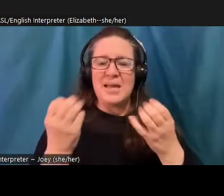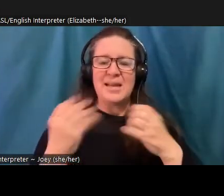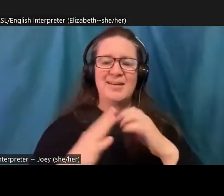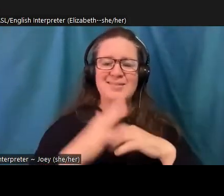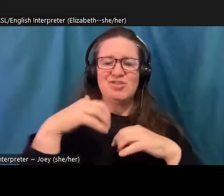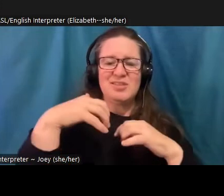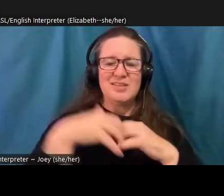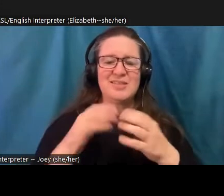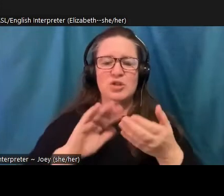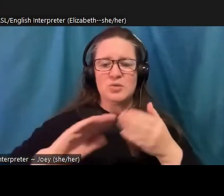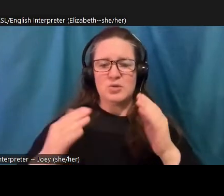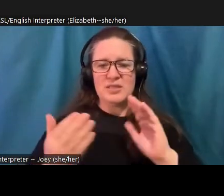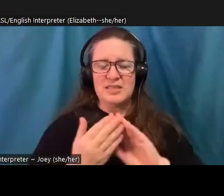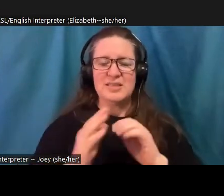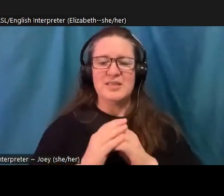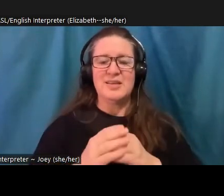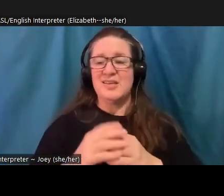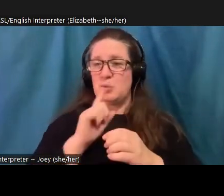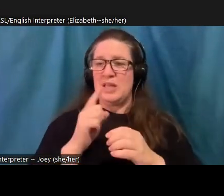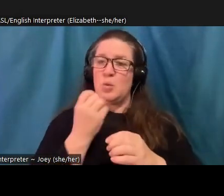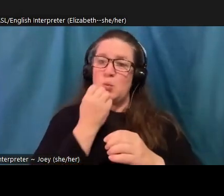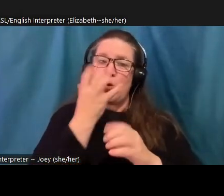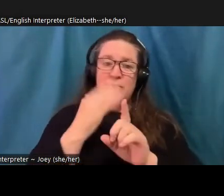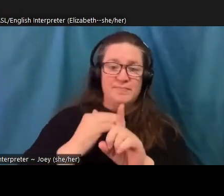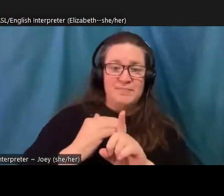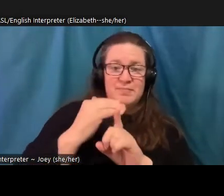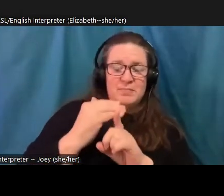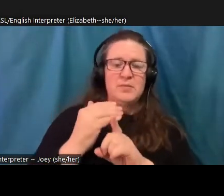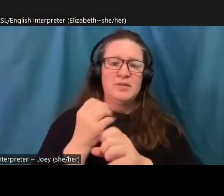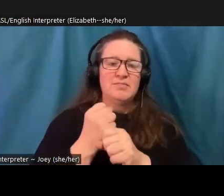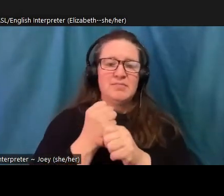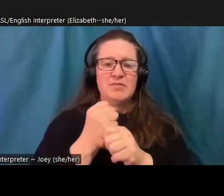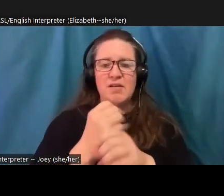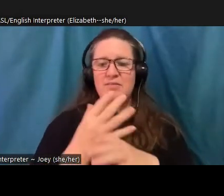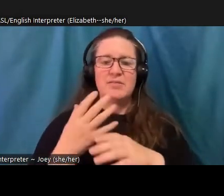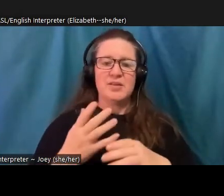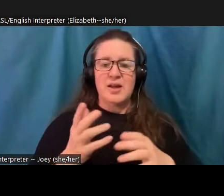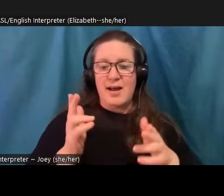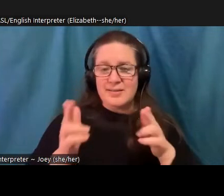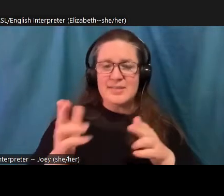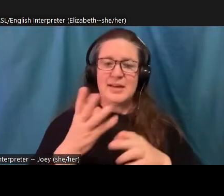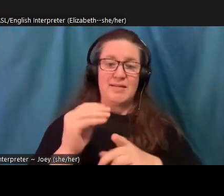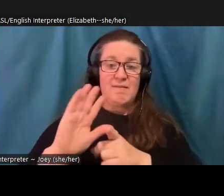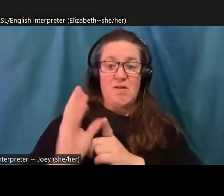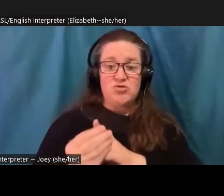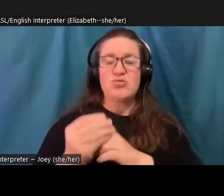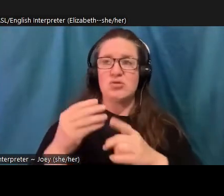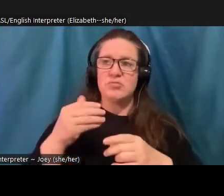hunting and cultural practices. Whether that is the decline of salmon here in Washington State or communities and Arctic